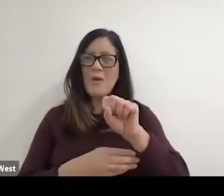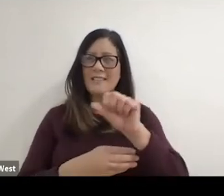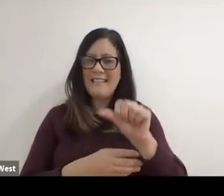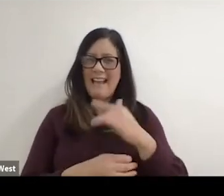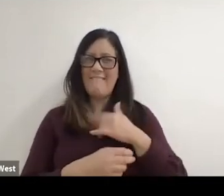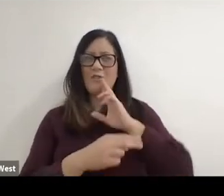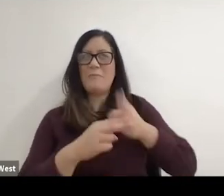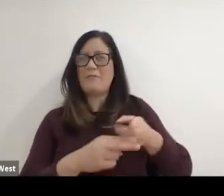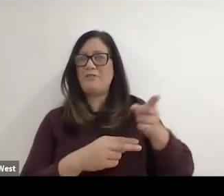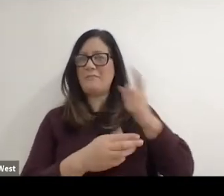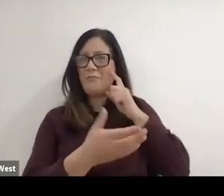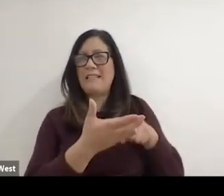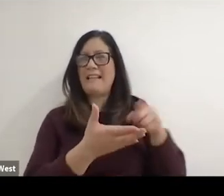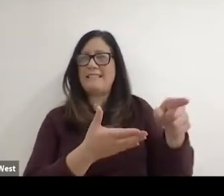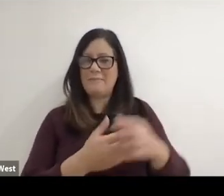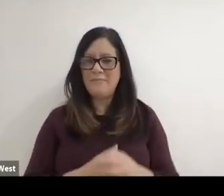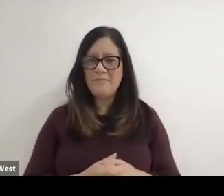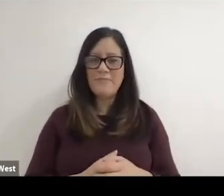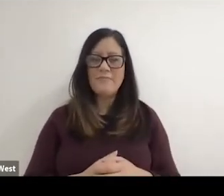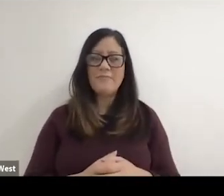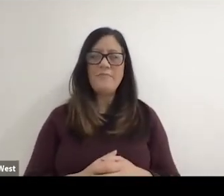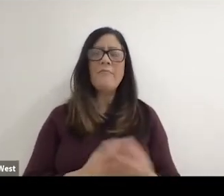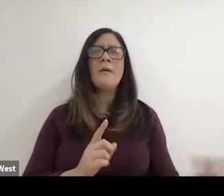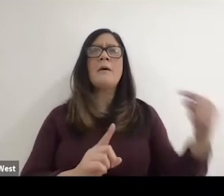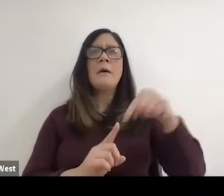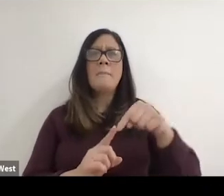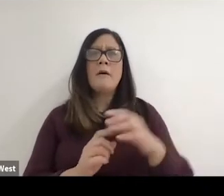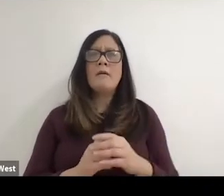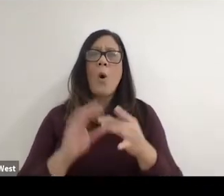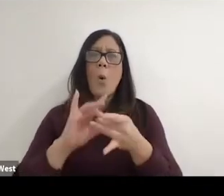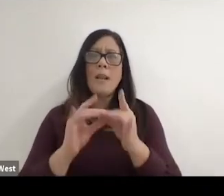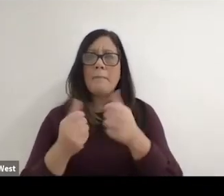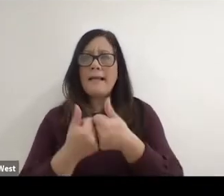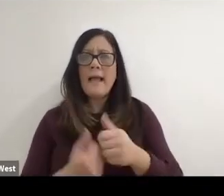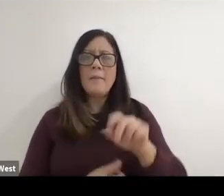mention put some yeah what about this thing of Olympics and Paralympics?